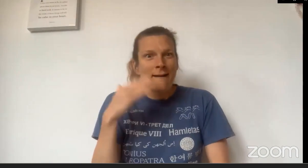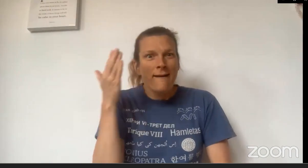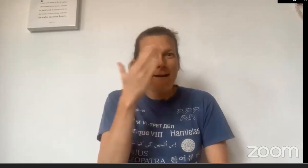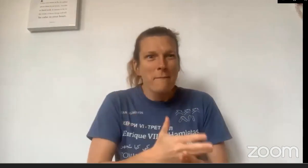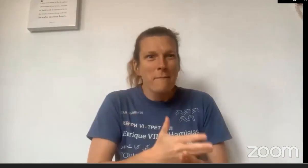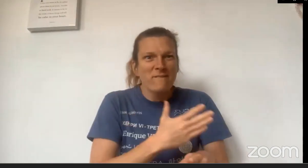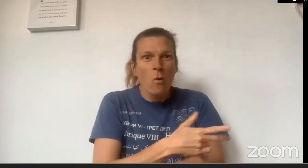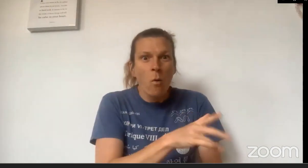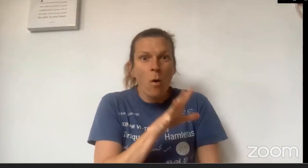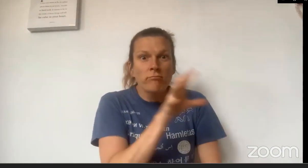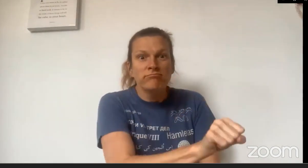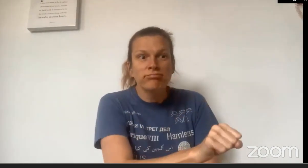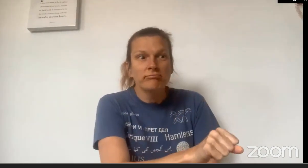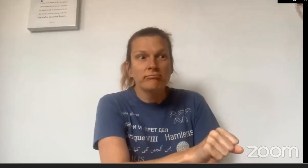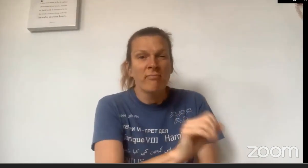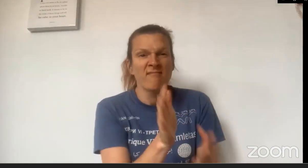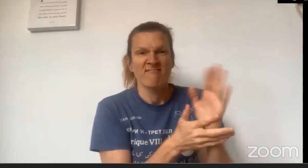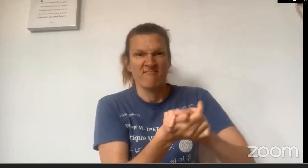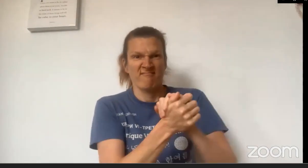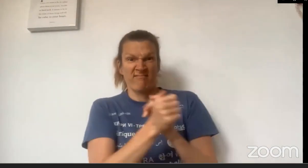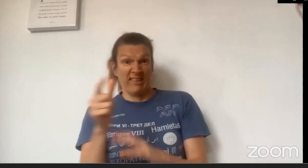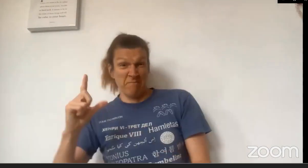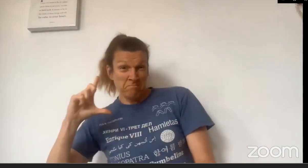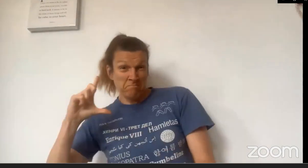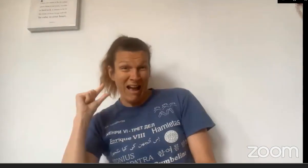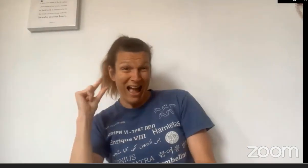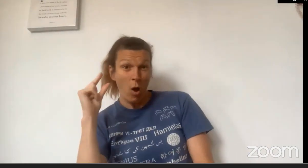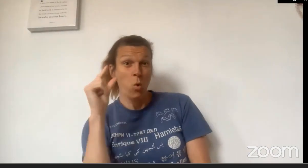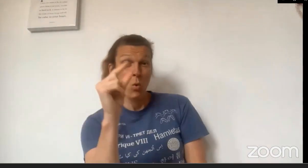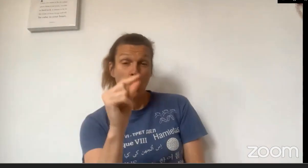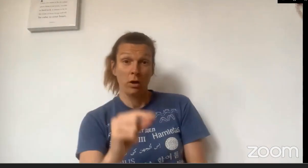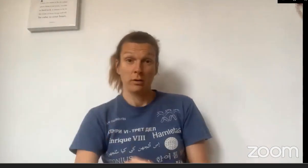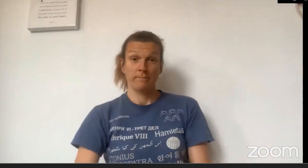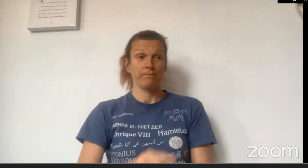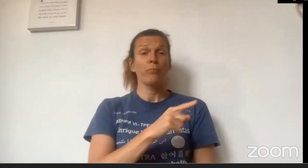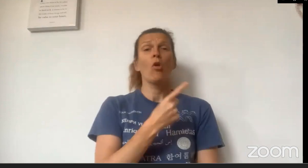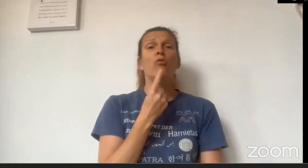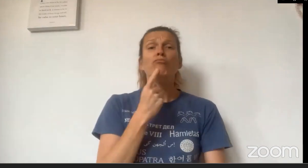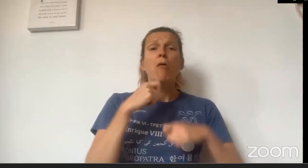for a while, so maybe he could get there before she did.